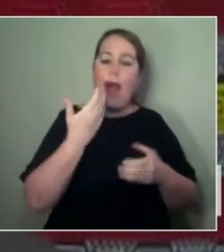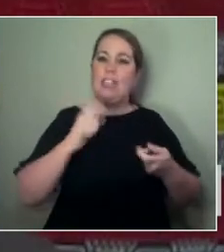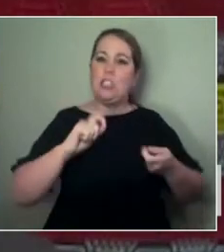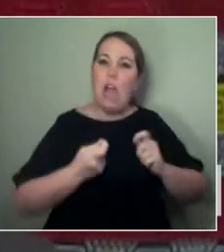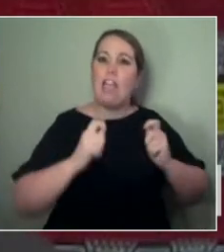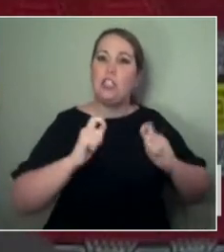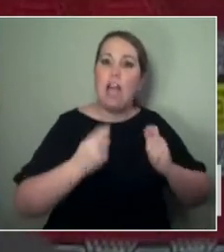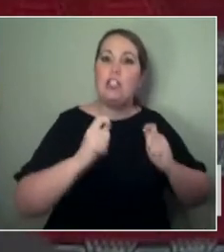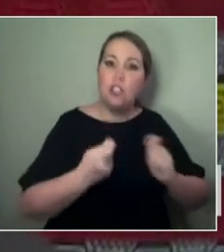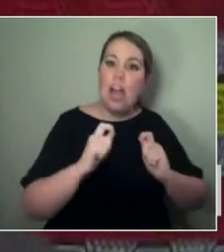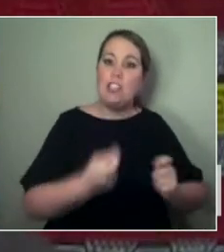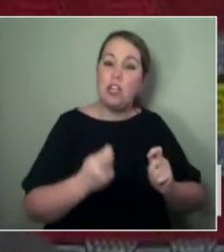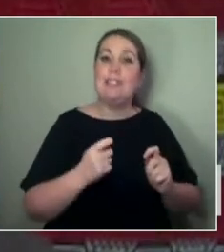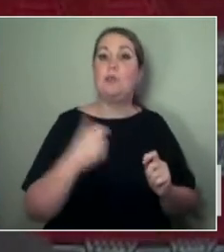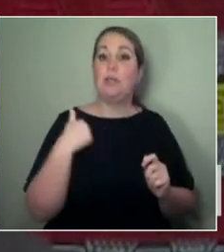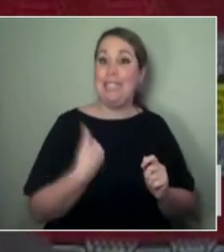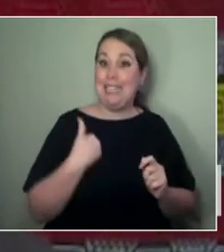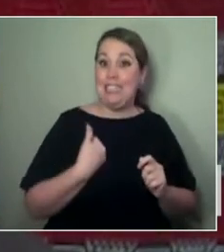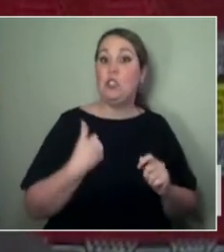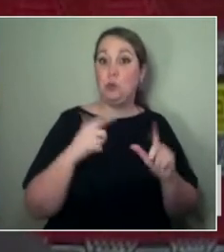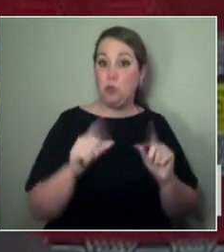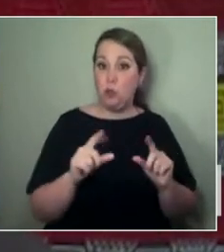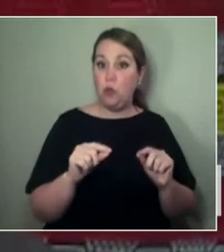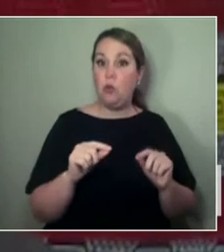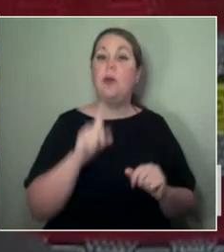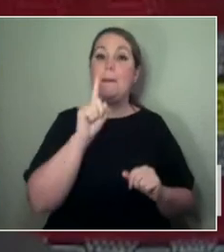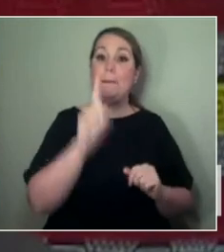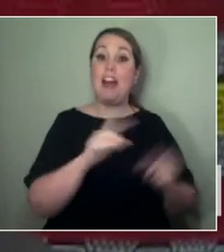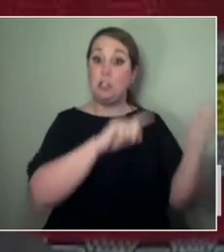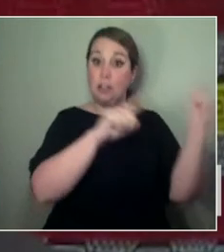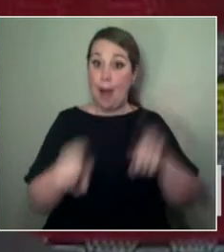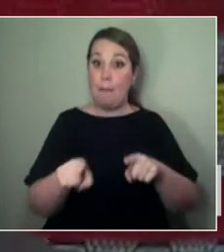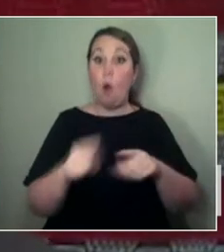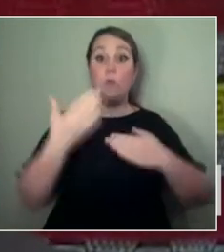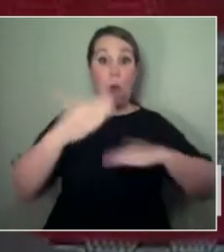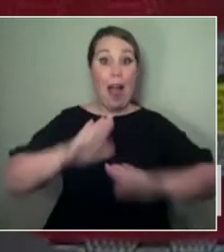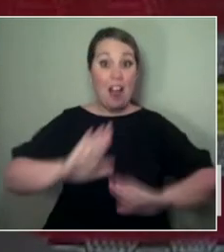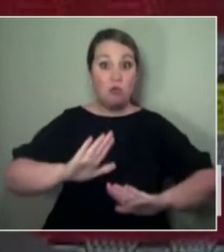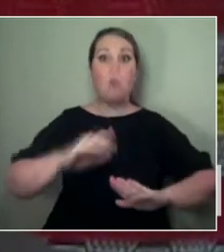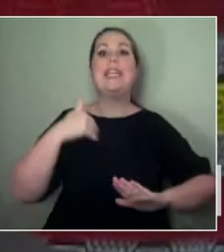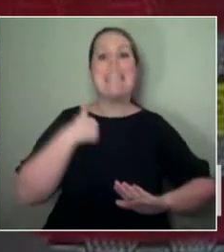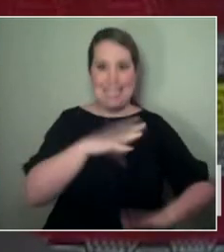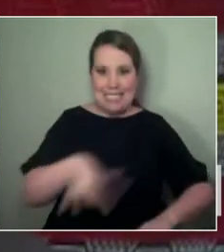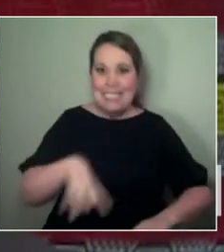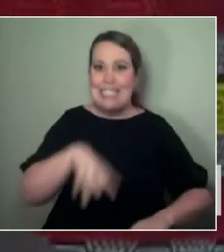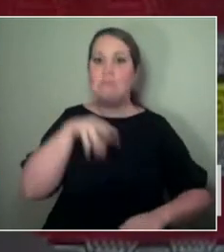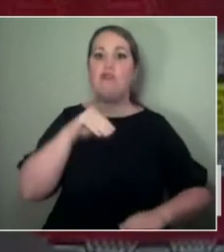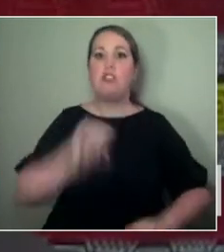If you don't get that spiritual top-up every time you come home to Aotearoa, you're gonna have to try and find new and interesting